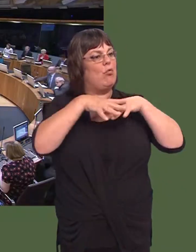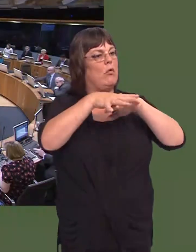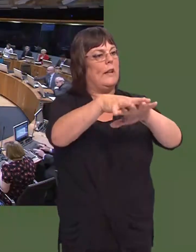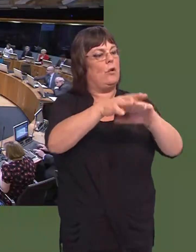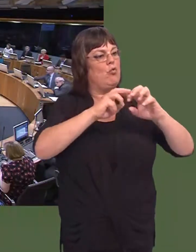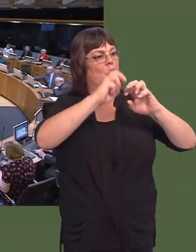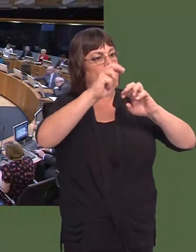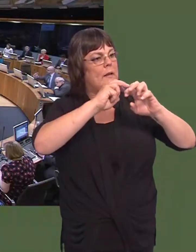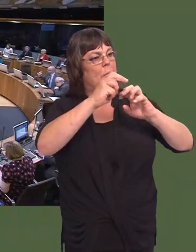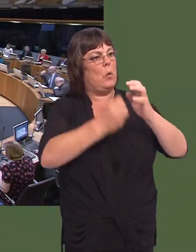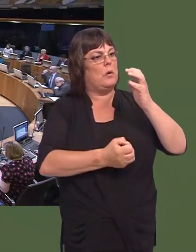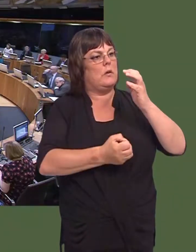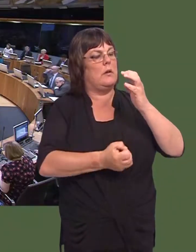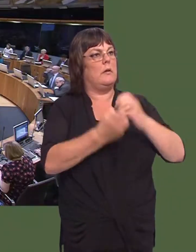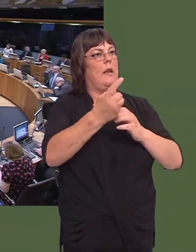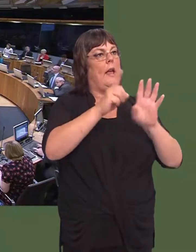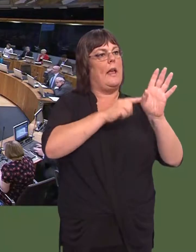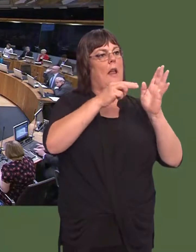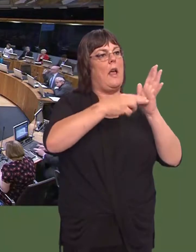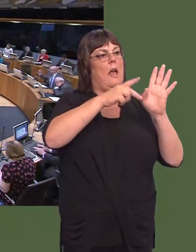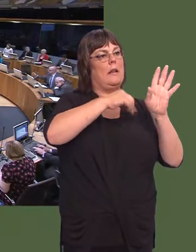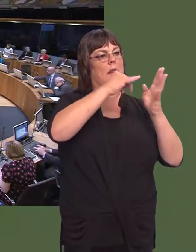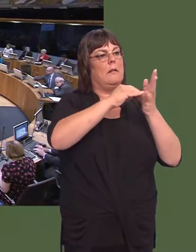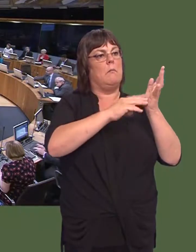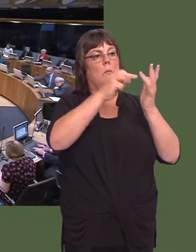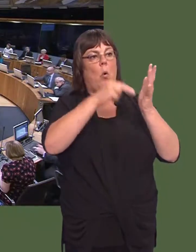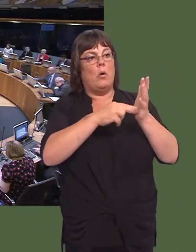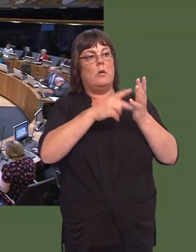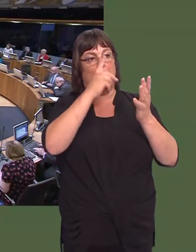rhan gysylltiedig a chystadleuol o economi Cymru aír Deyrnas Unedig. Rhun ap Iorwerth: Diolch.